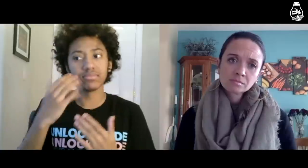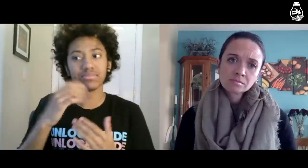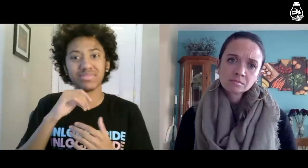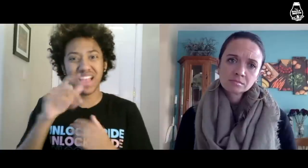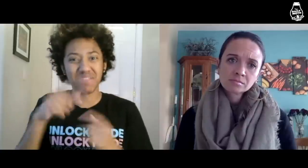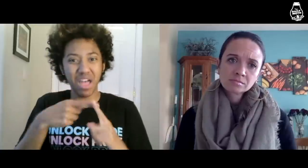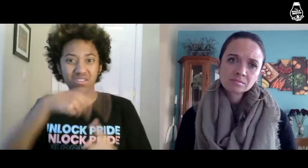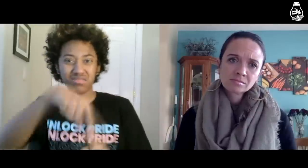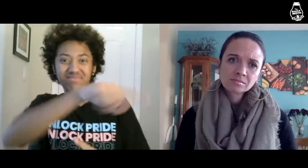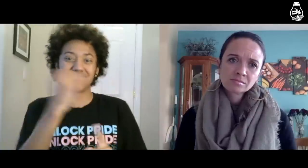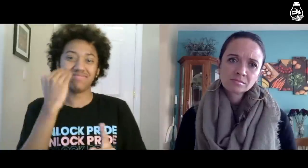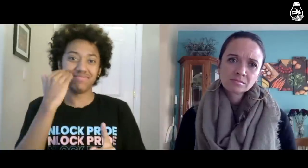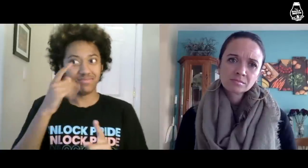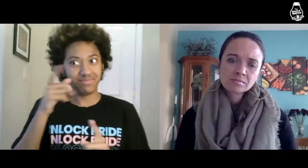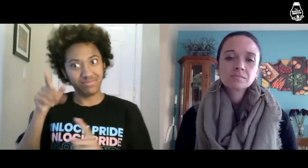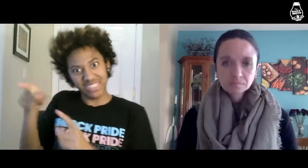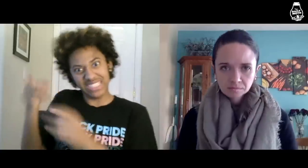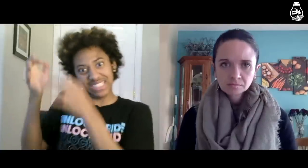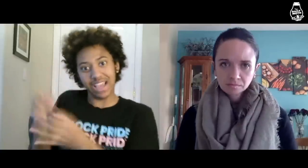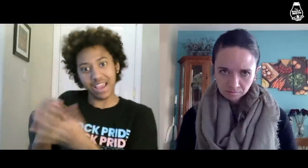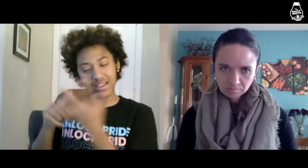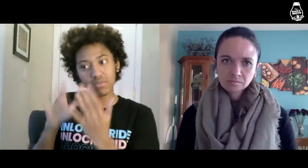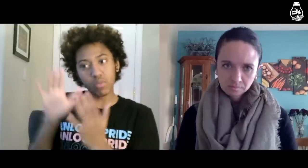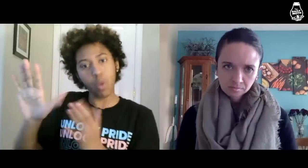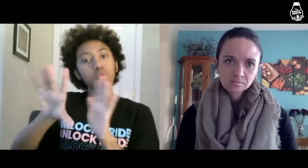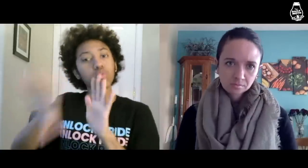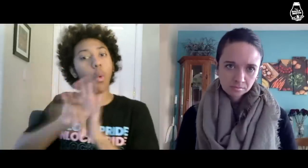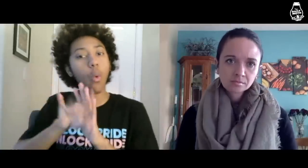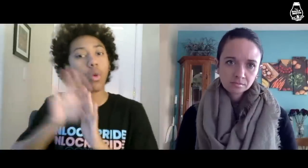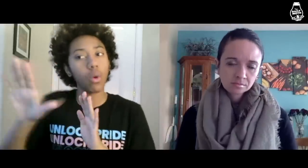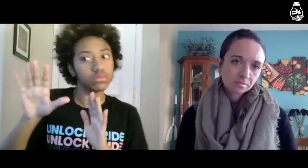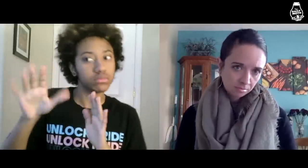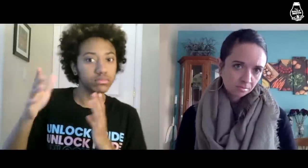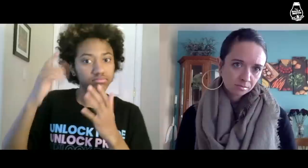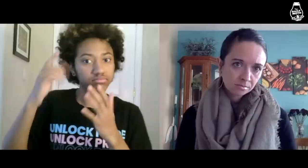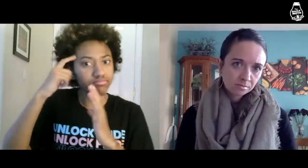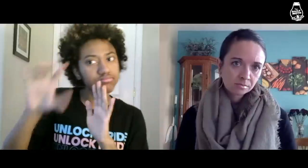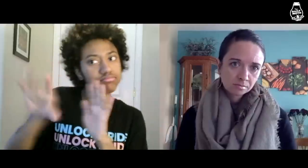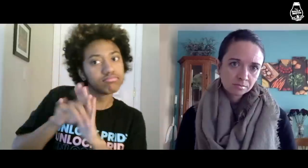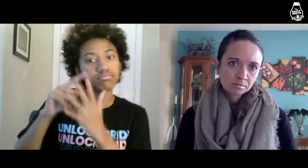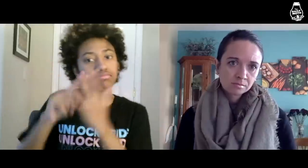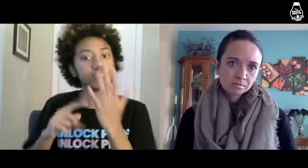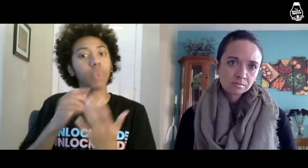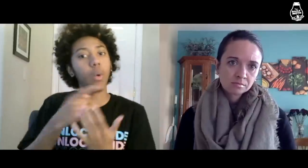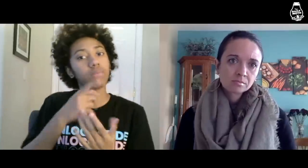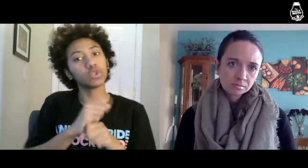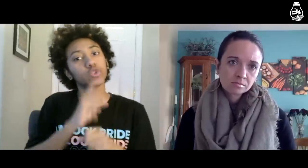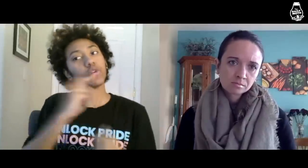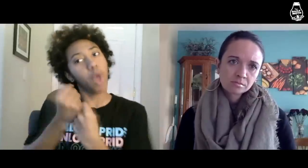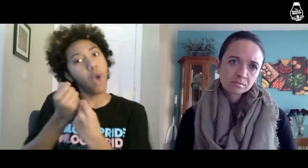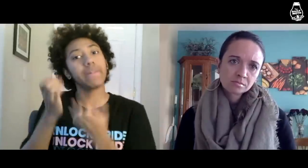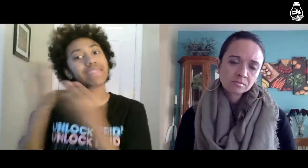It’s not about them. It’s about what that person decides. It’s their choice. Make sure you support them, and be there.